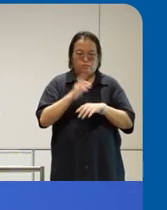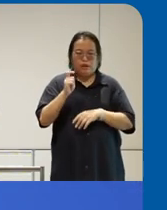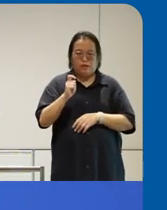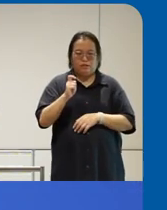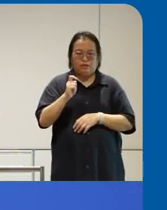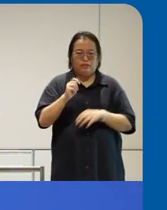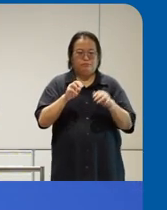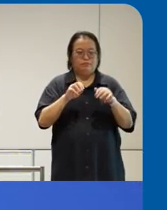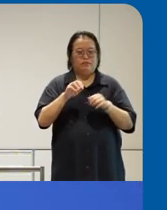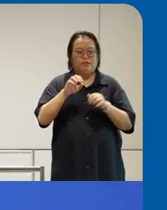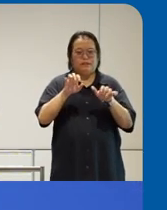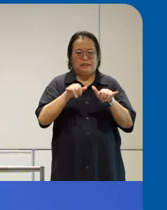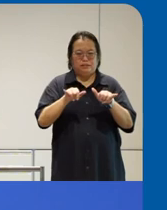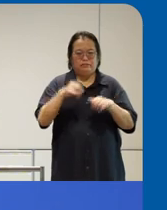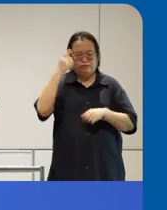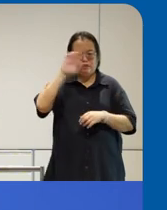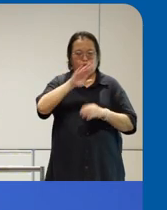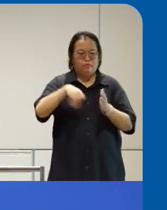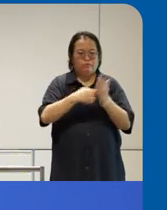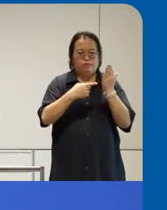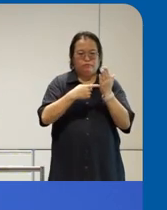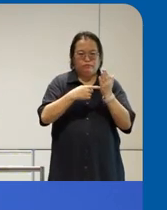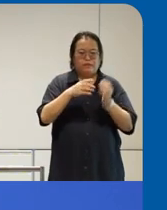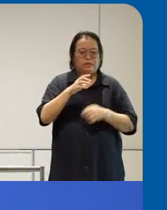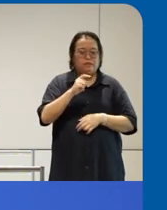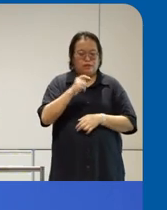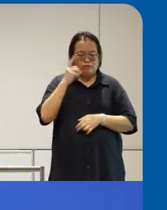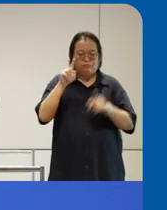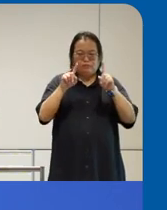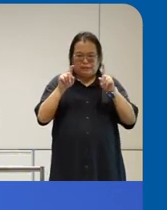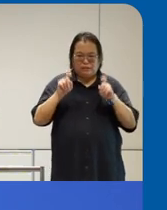X is one of the best in class um accessibility testing engines out there what's unique about our